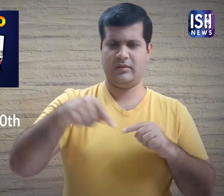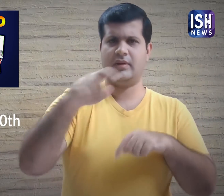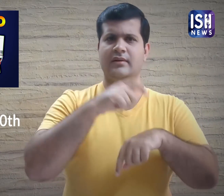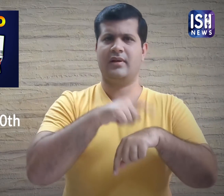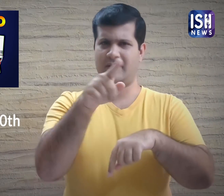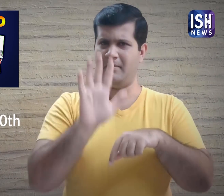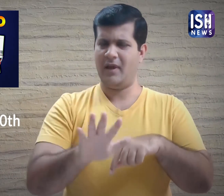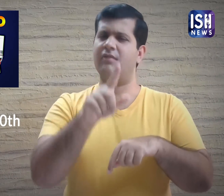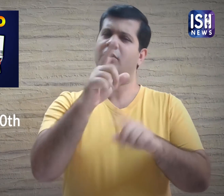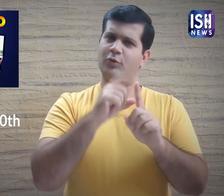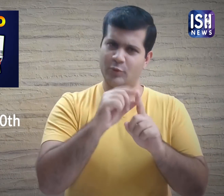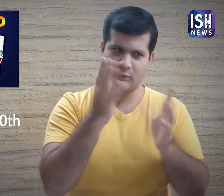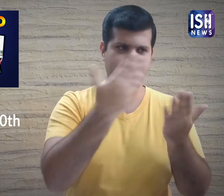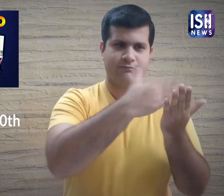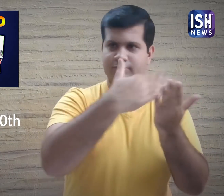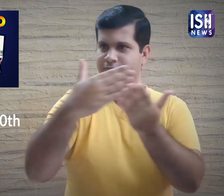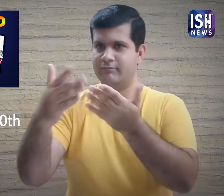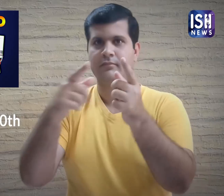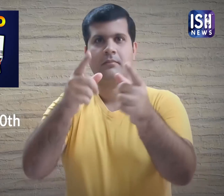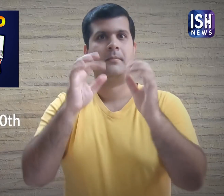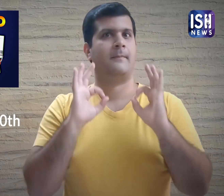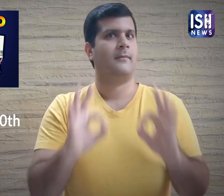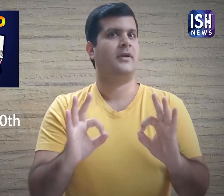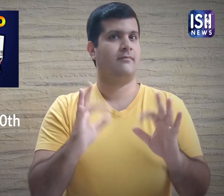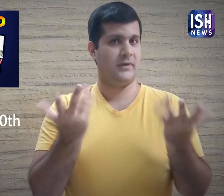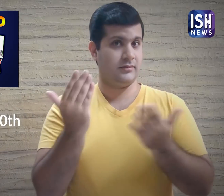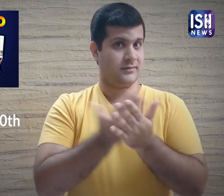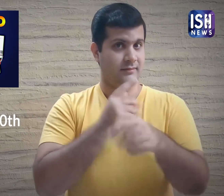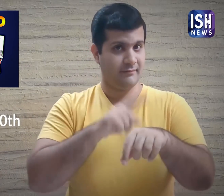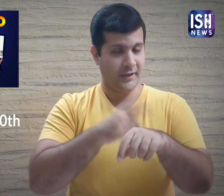Now that you are free you can finish your work and save time.